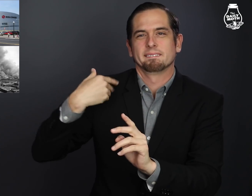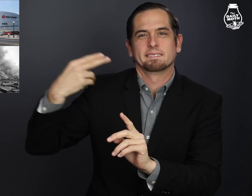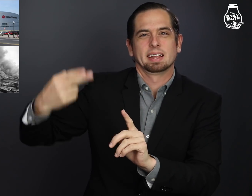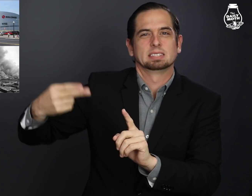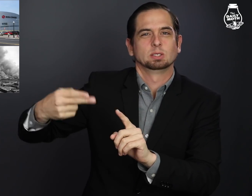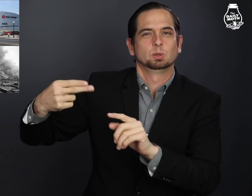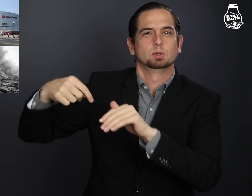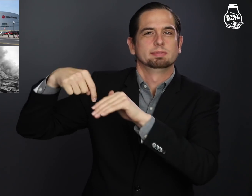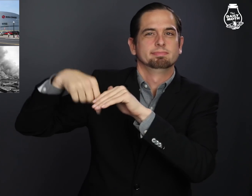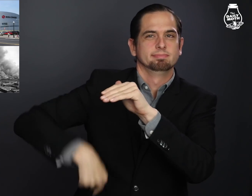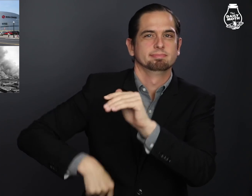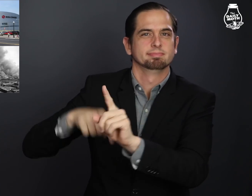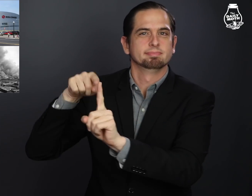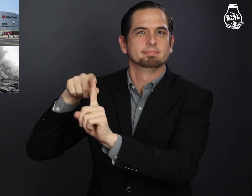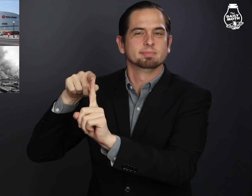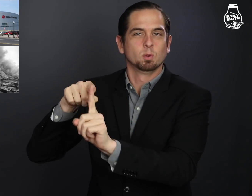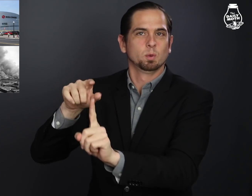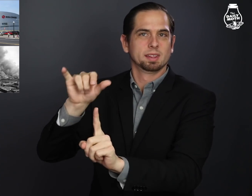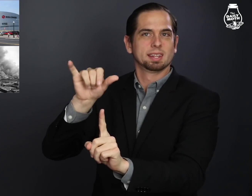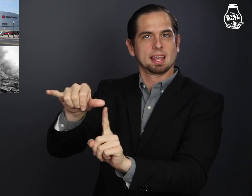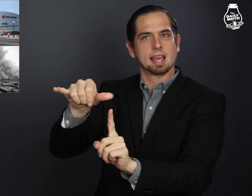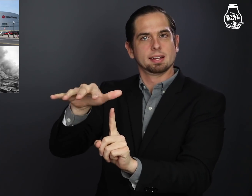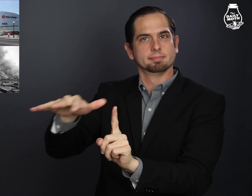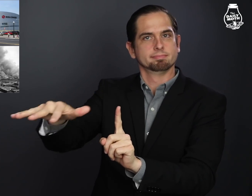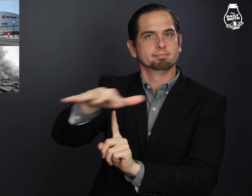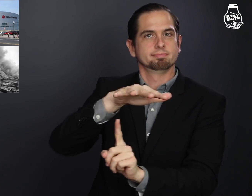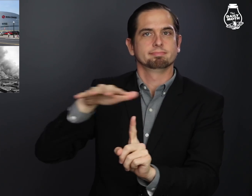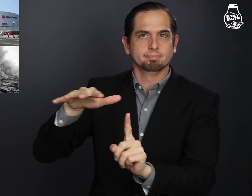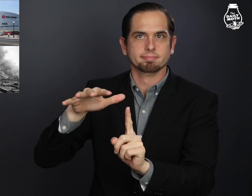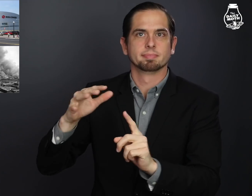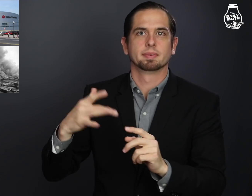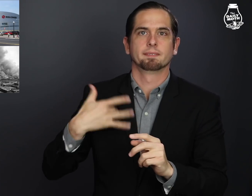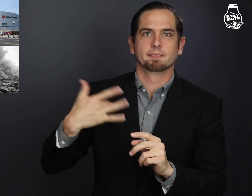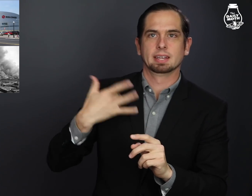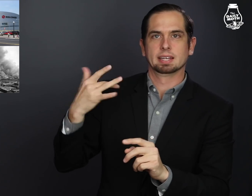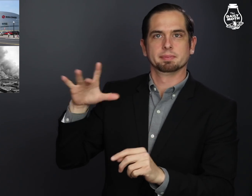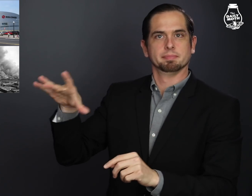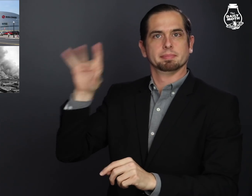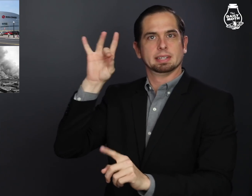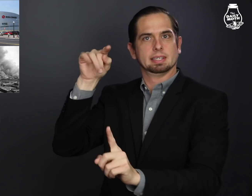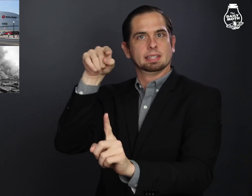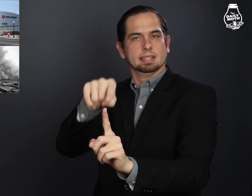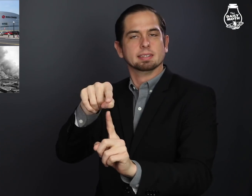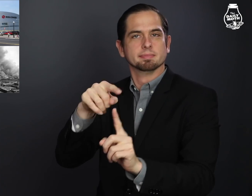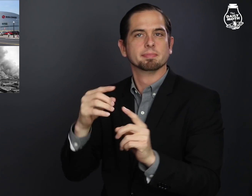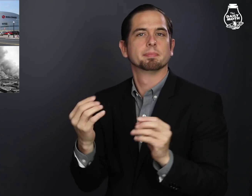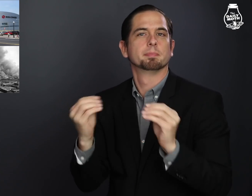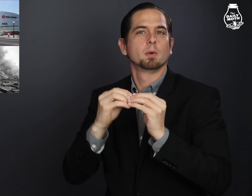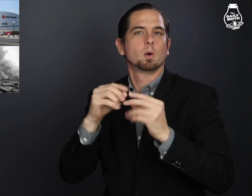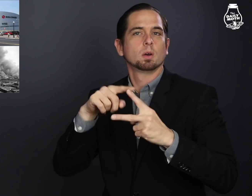So, that is the historic backdrop,